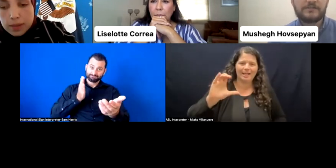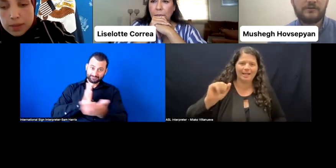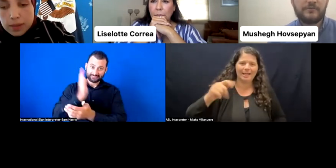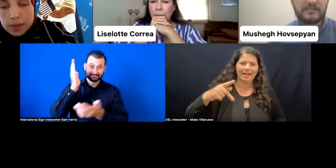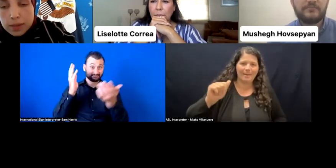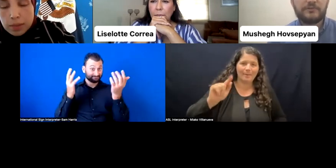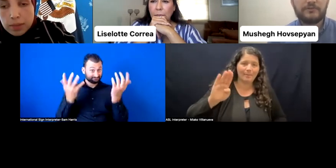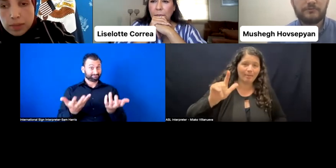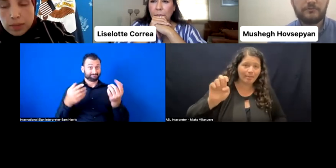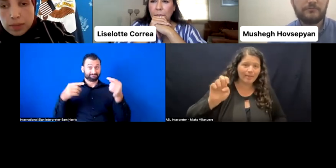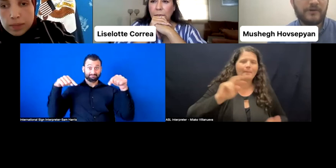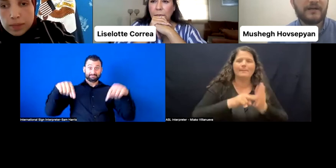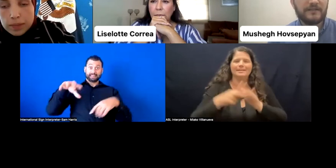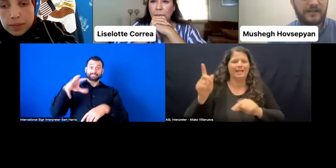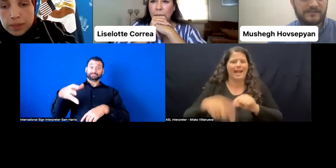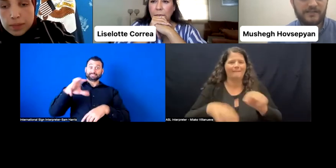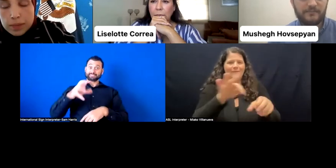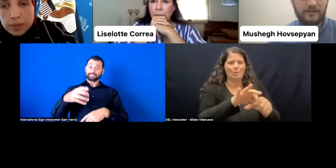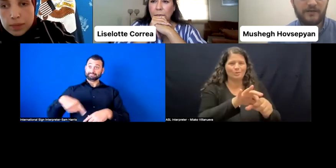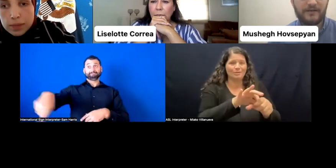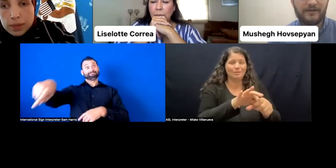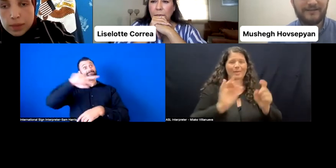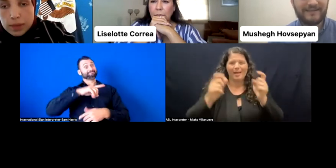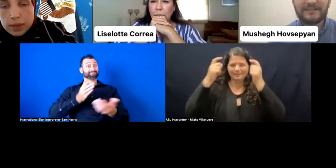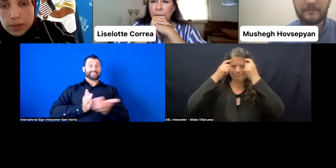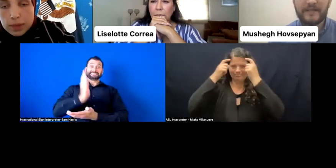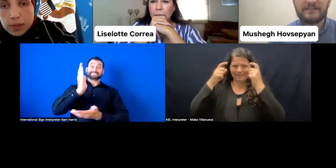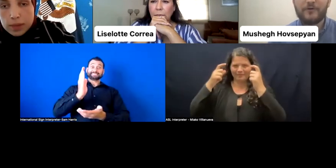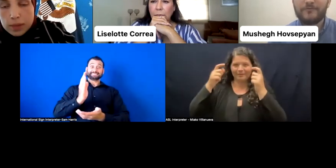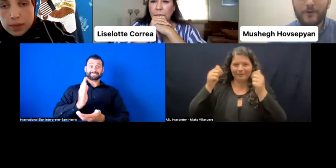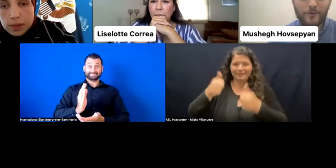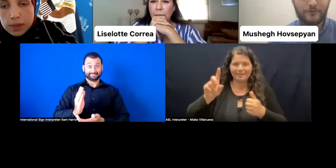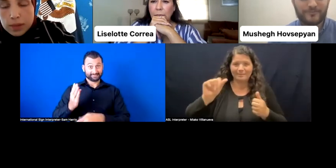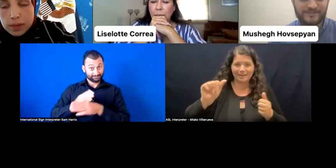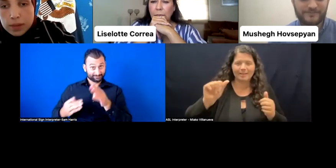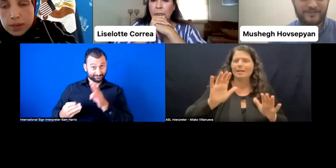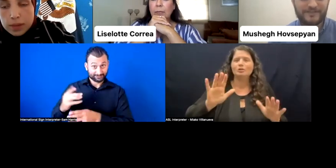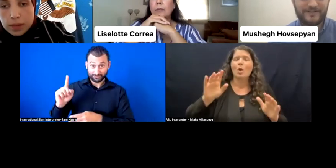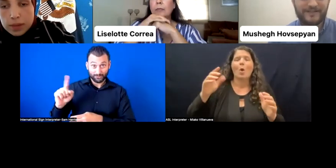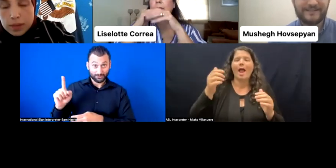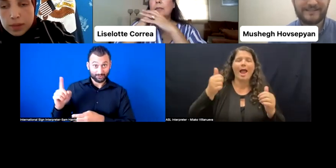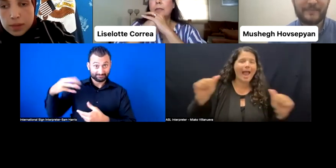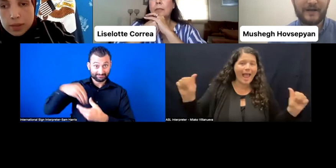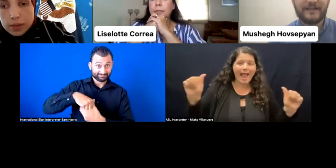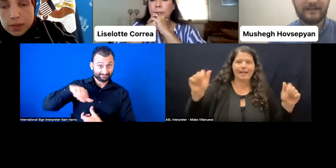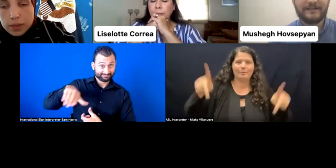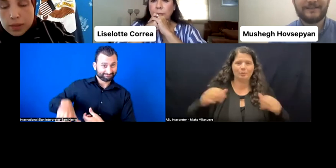So it's important to recognize the legal capacity of all persons with disabilities, highlighting